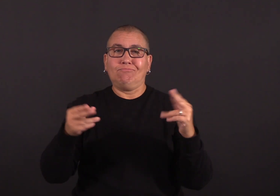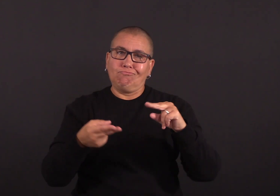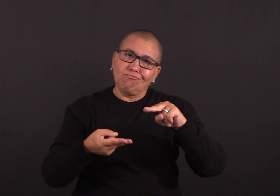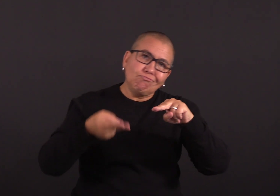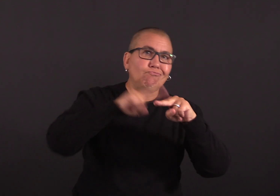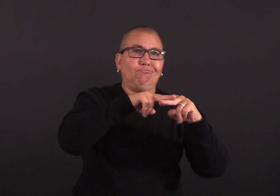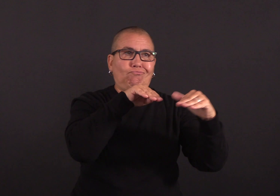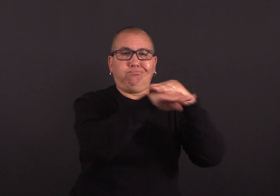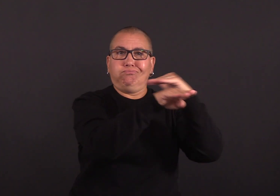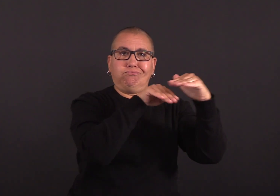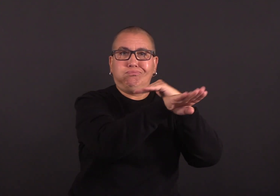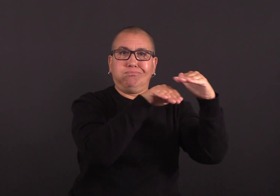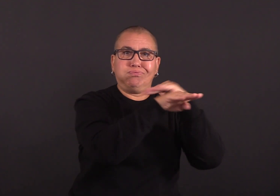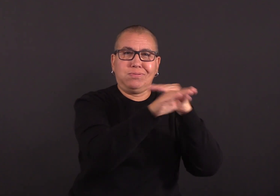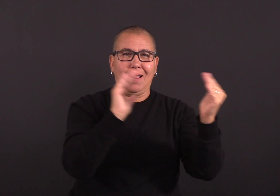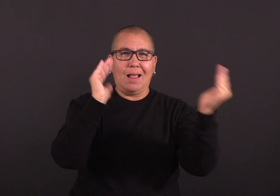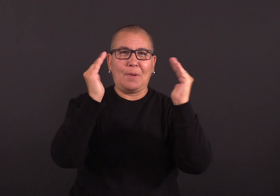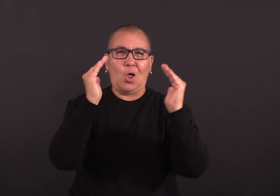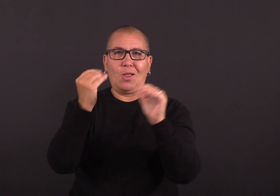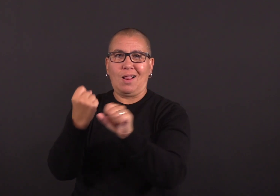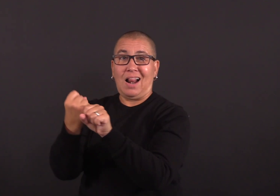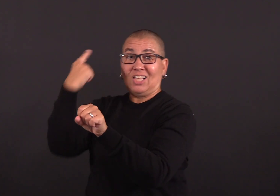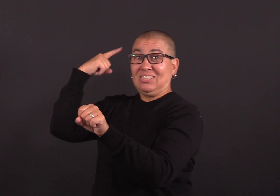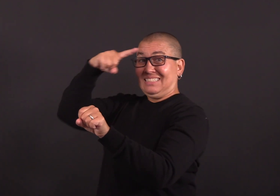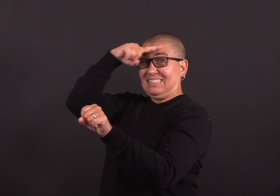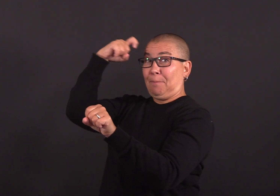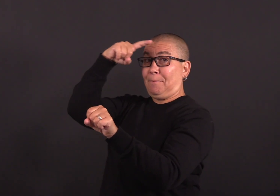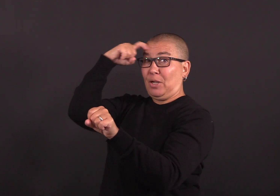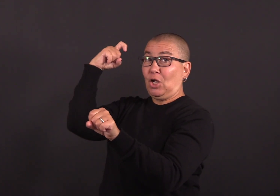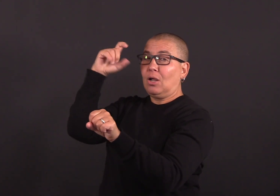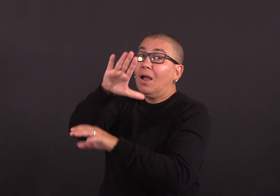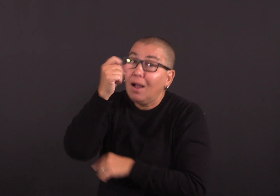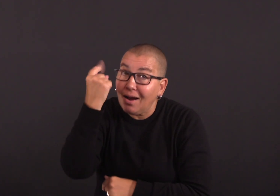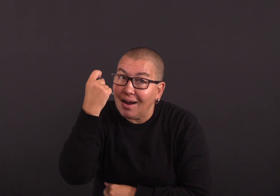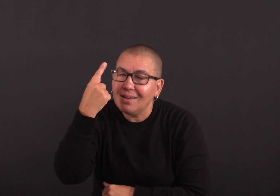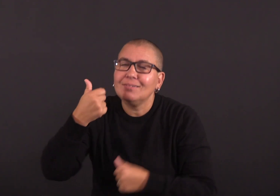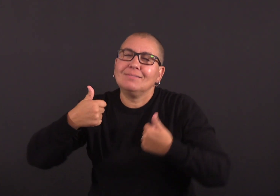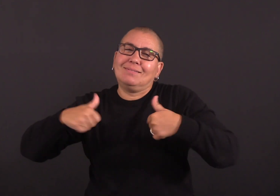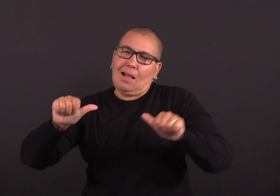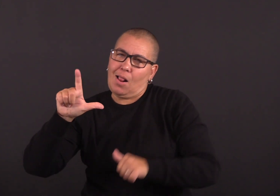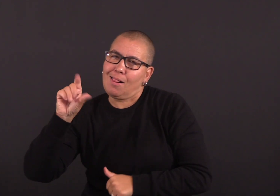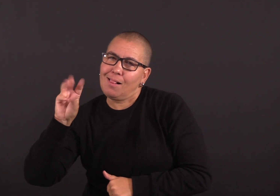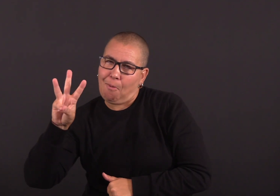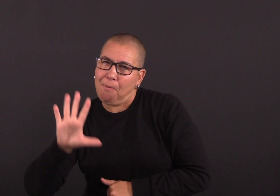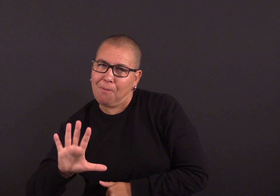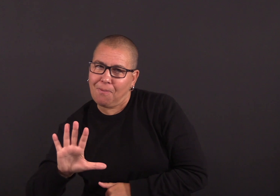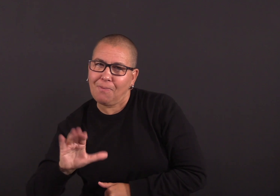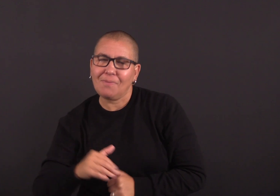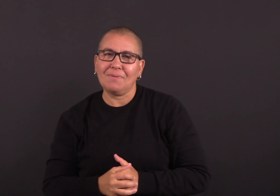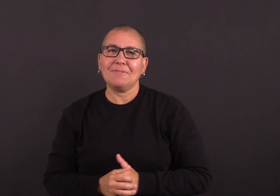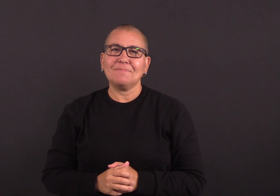this uptick in cases and hospitalizations is much lower than in previous summers. A Yale Medicine expert explains whether EG.5 is more transmissible or severe than previous Omicron